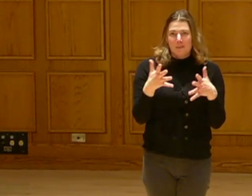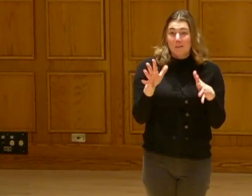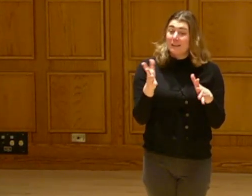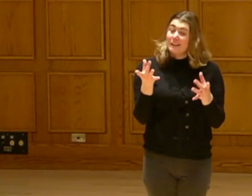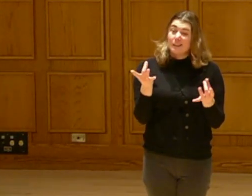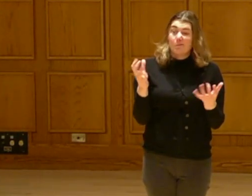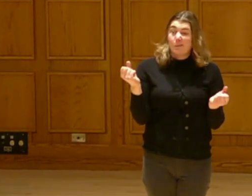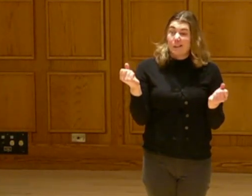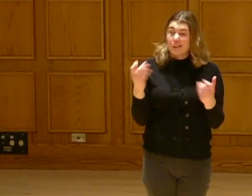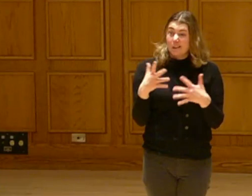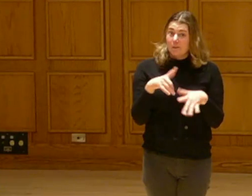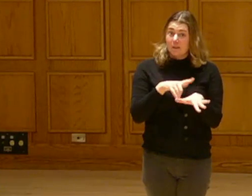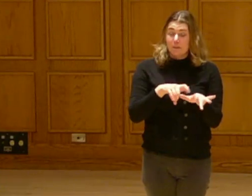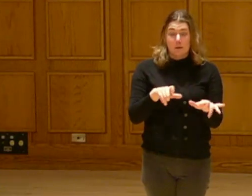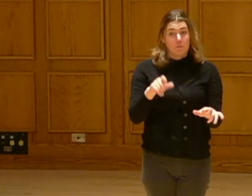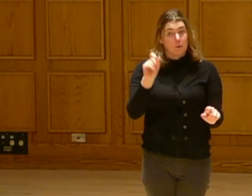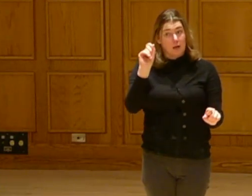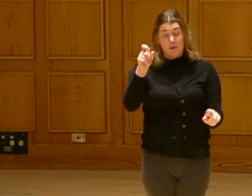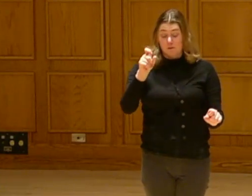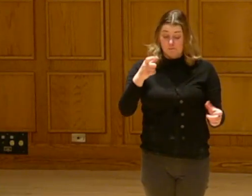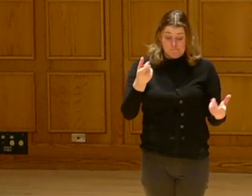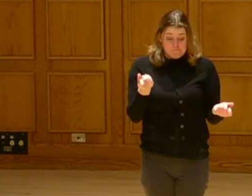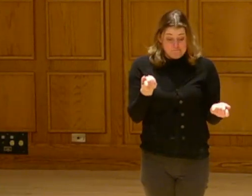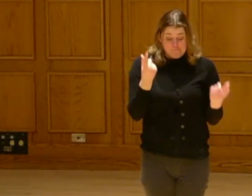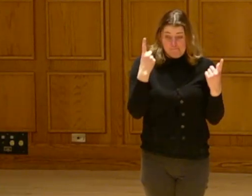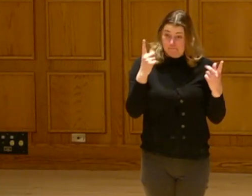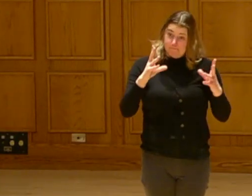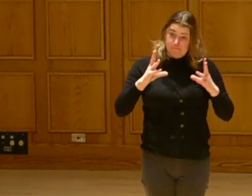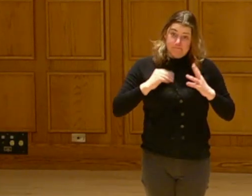It is something scary. It is something that we have to embrace collectively.